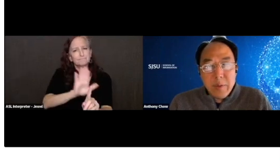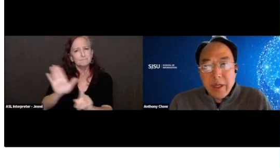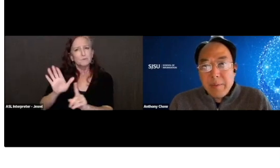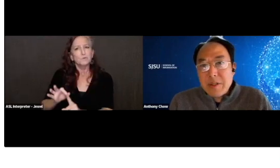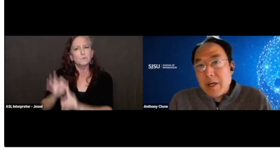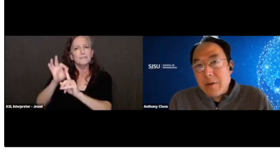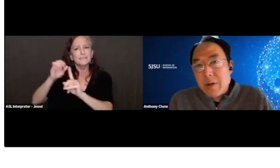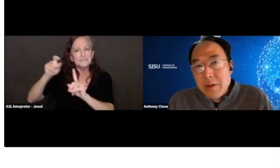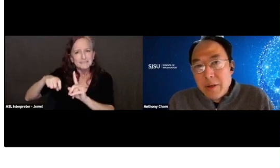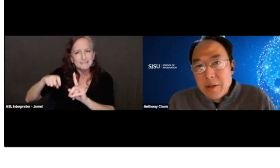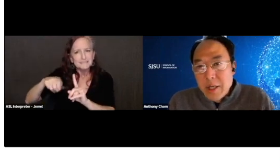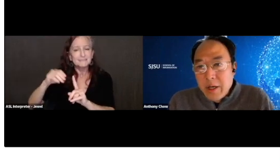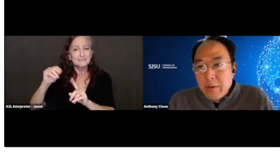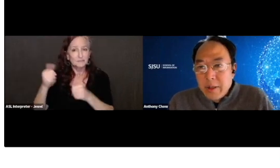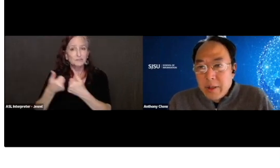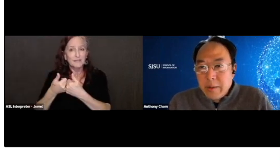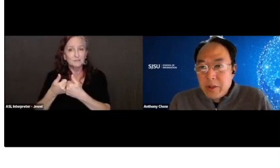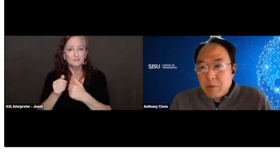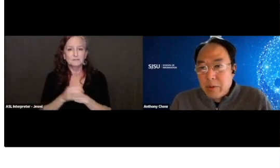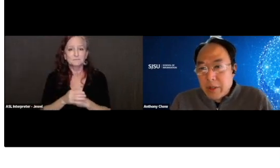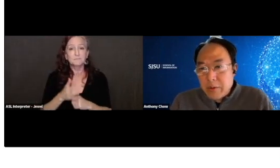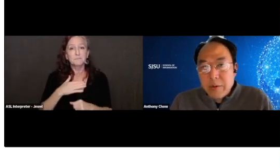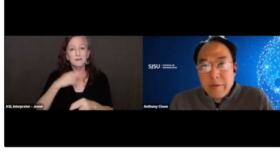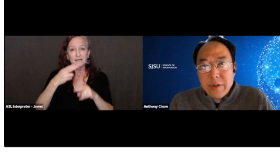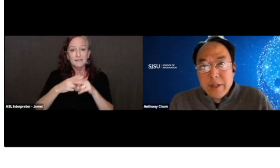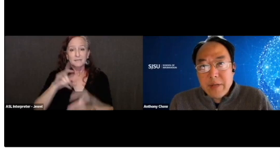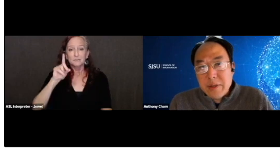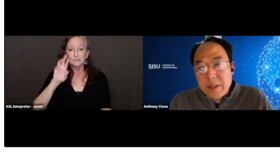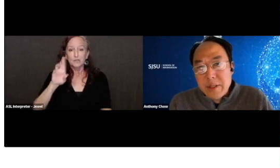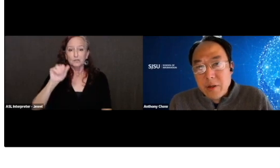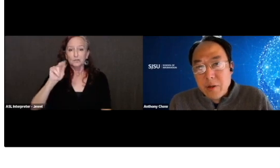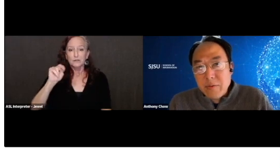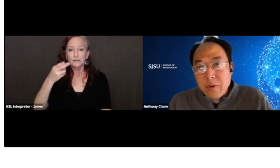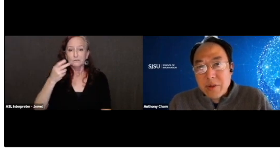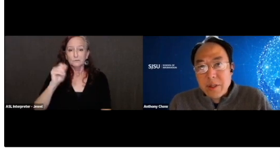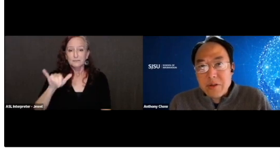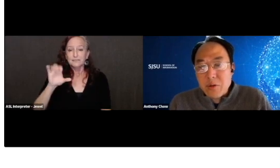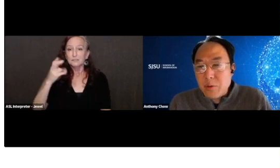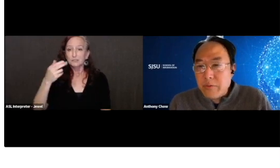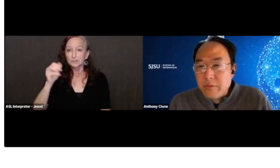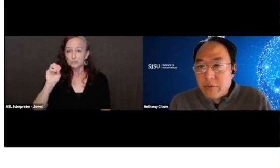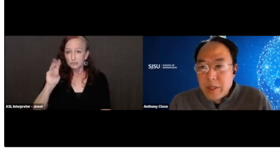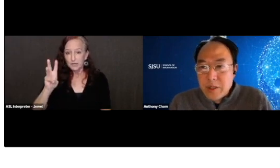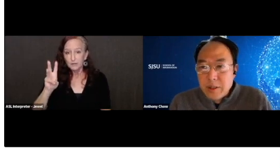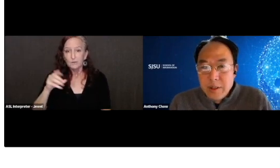My name is Dr. Anthony Chow and I'm the Director of the San Jose State University's School of Information.